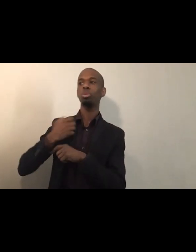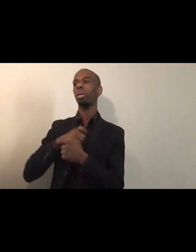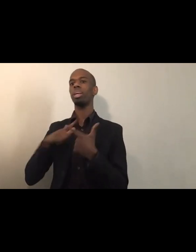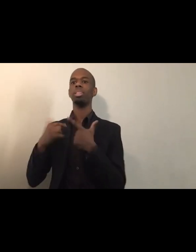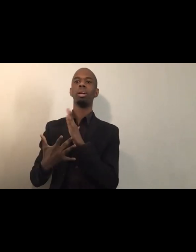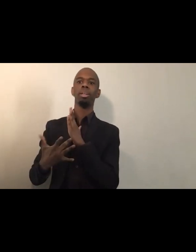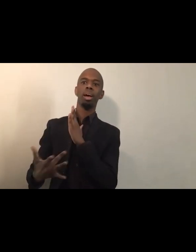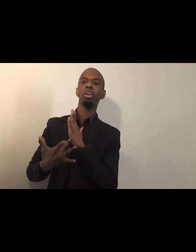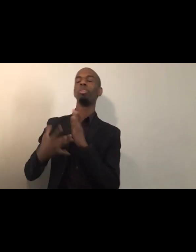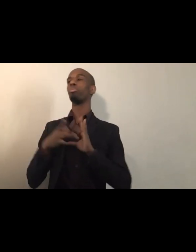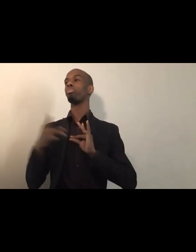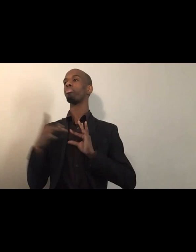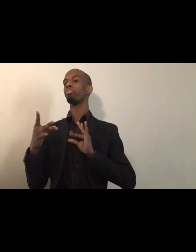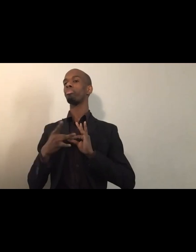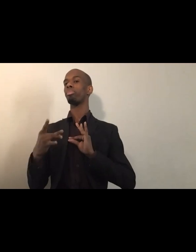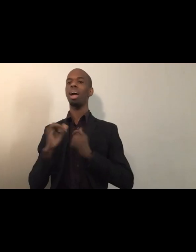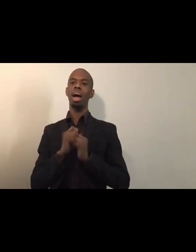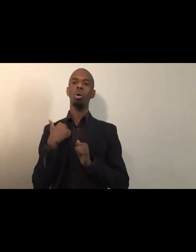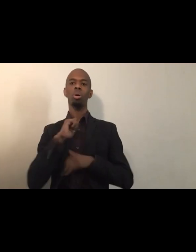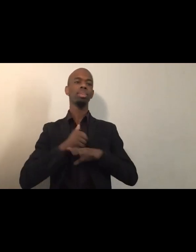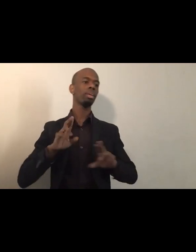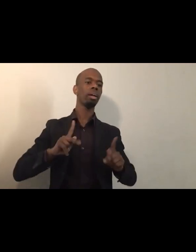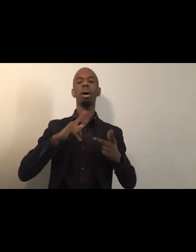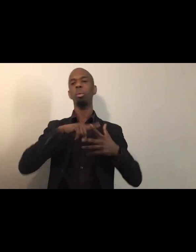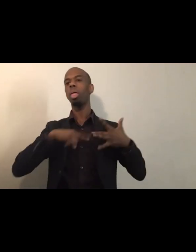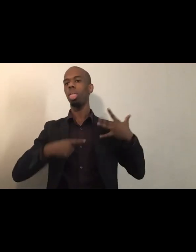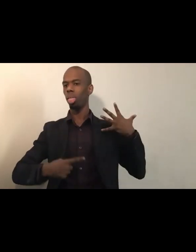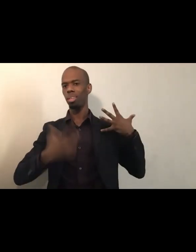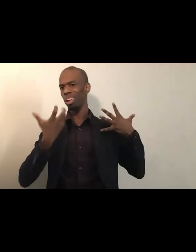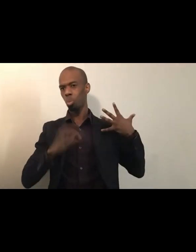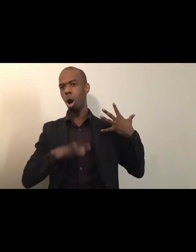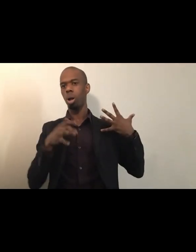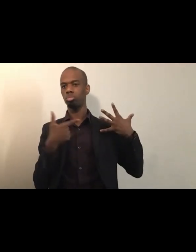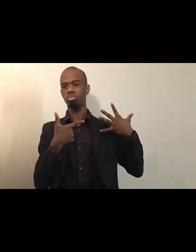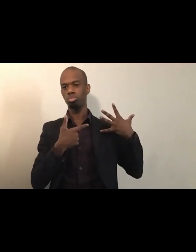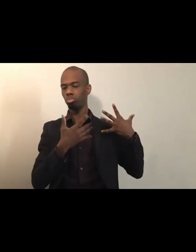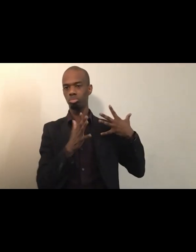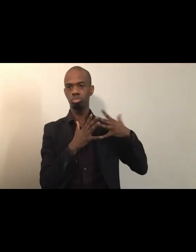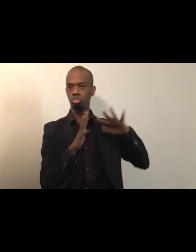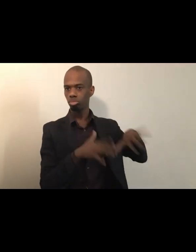and how we're moving but I am grateful. I do wanna express my thanks to Alli,